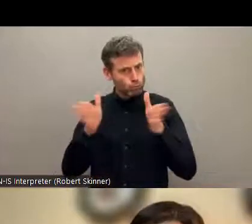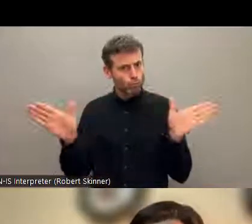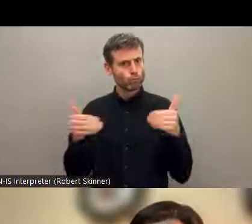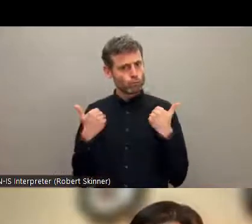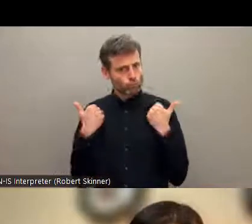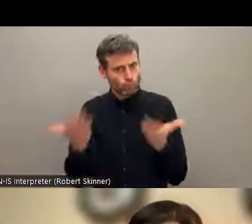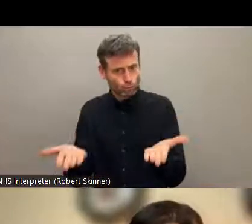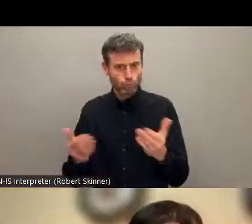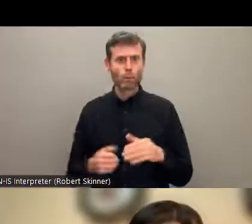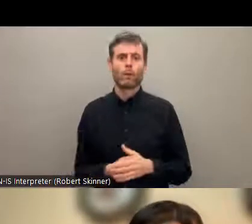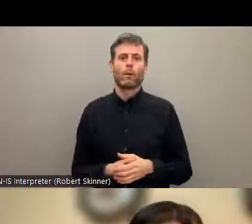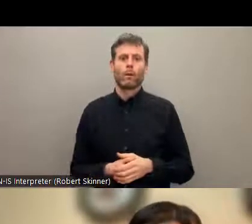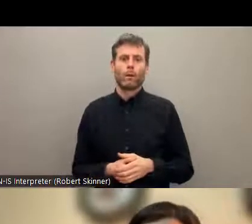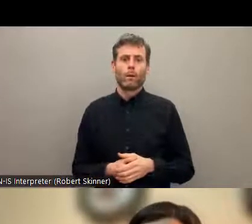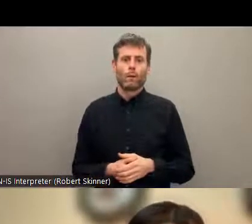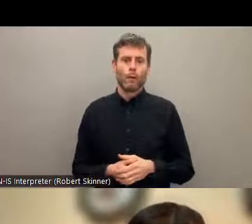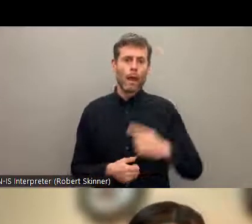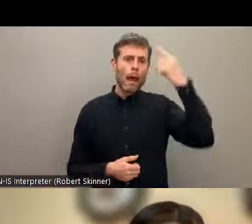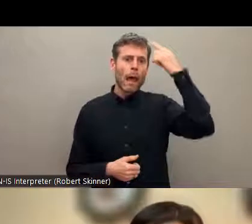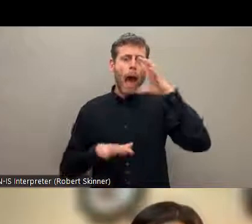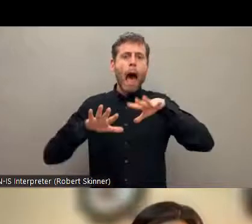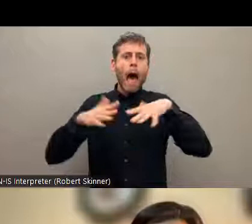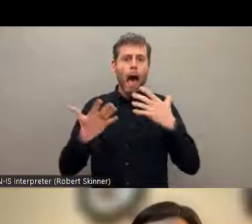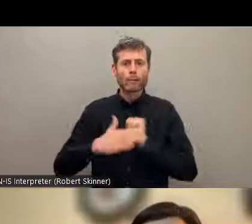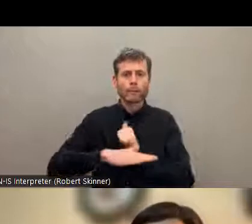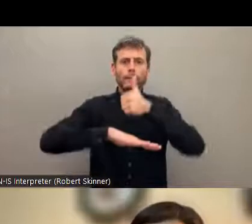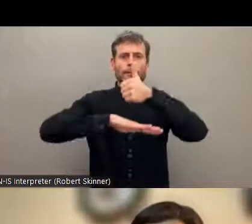contexts and data disaggregation. Apart from that also we